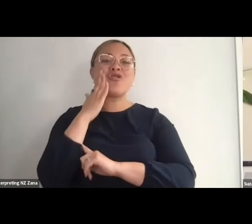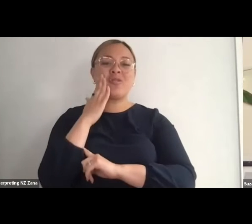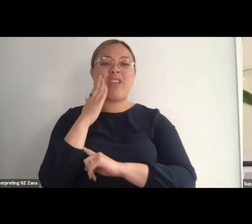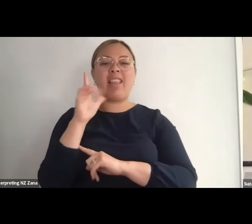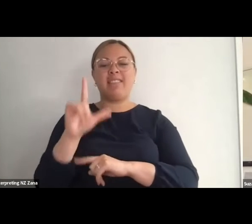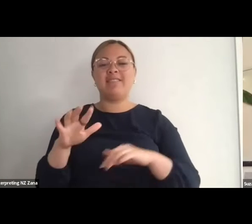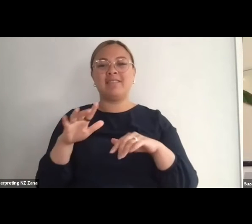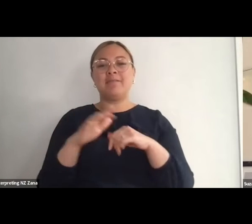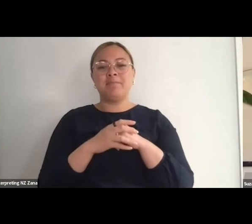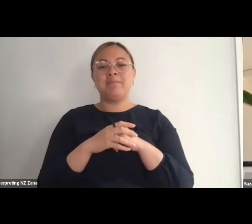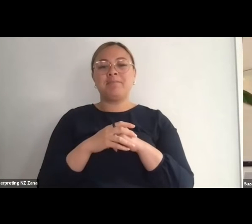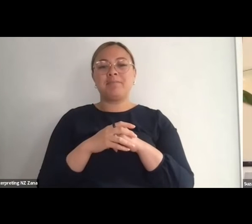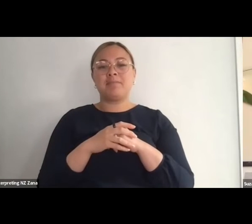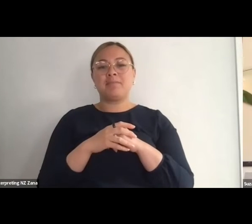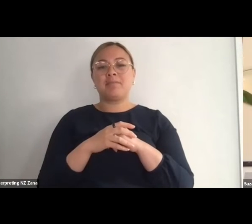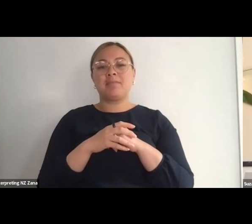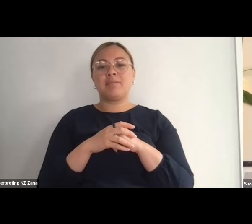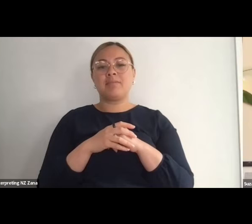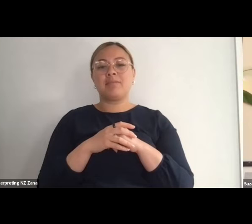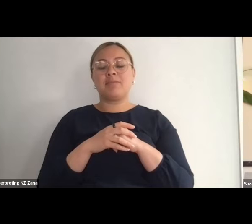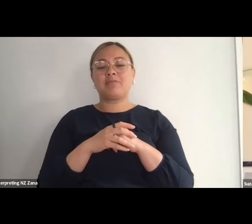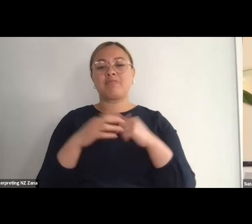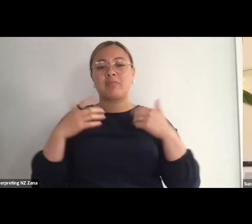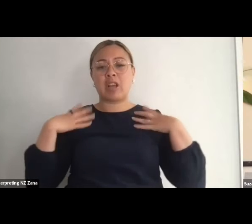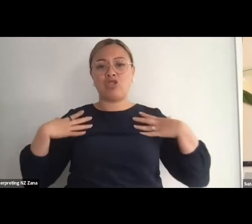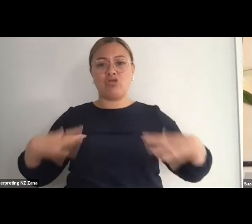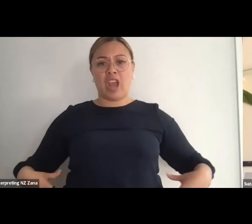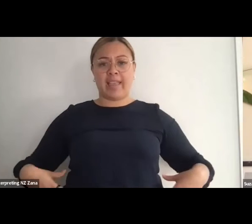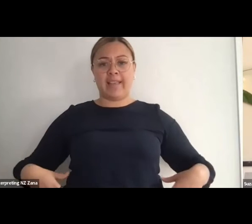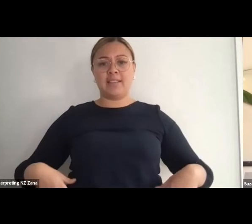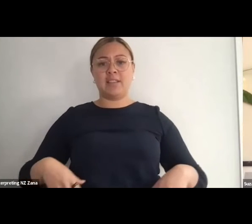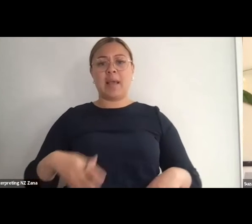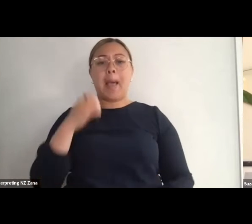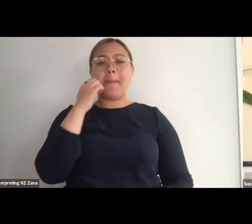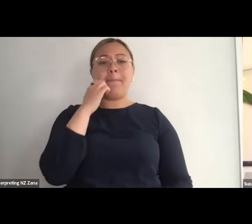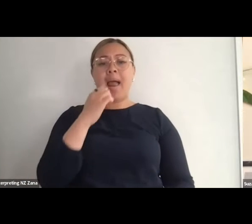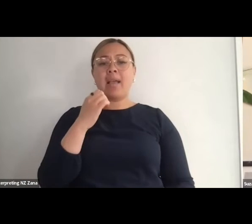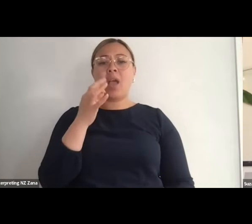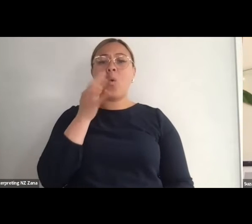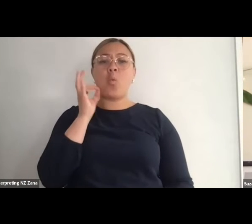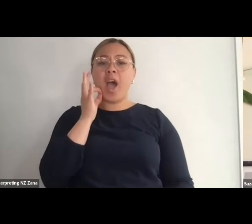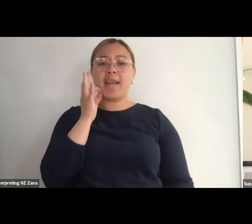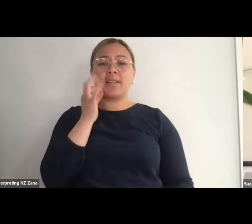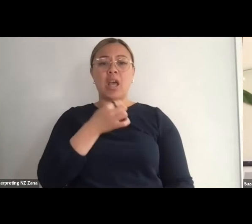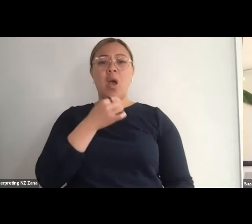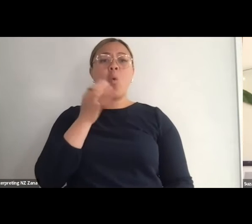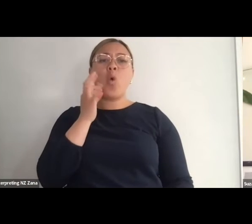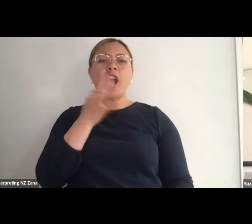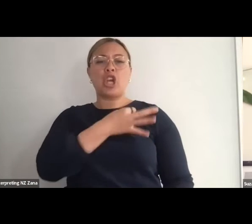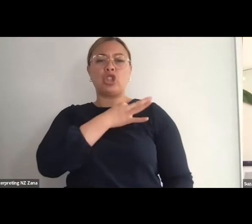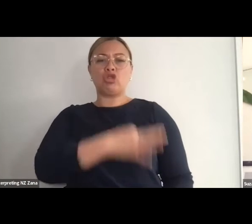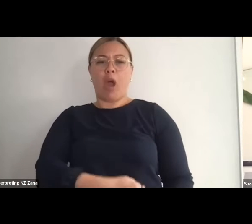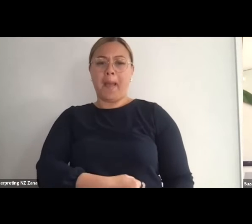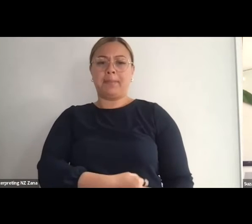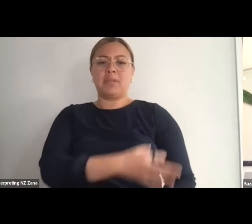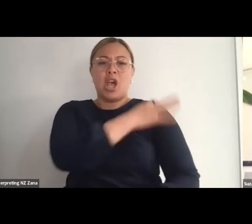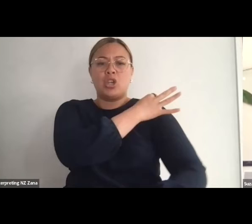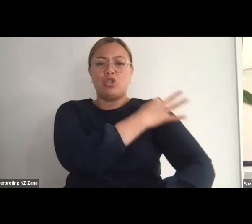I'm wearing a black and white jacket with little white stripes and flecks through the jacket and